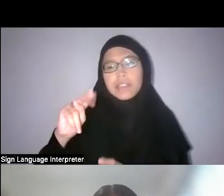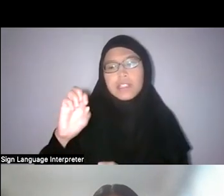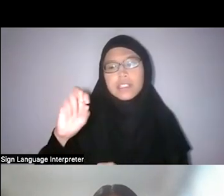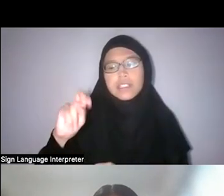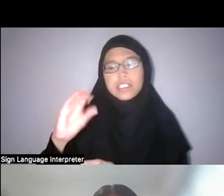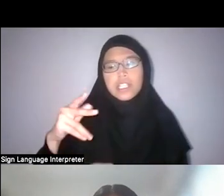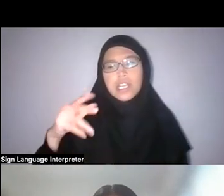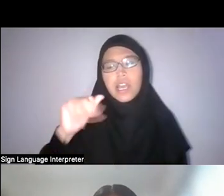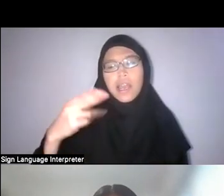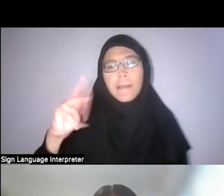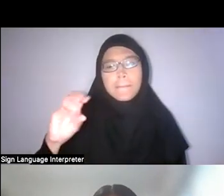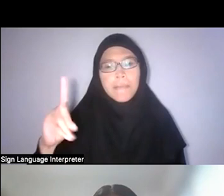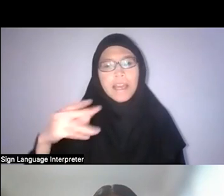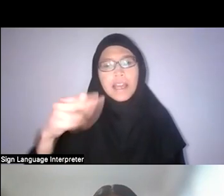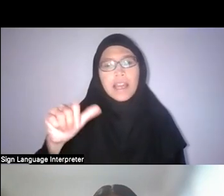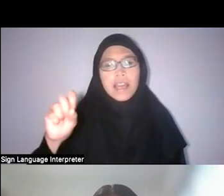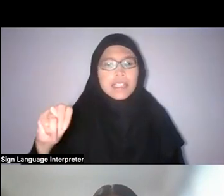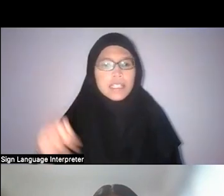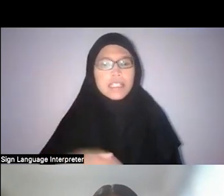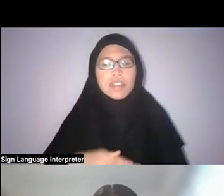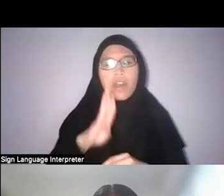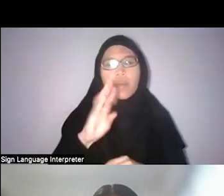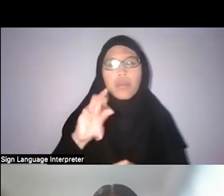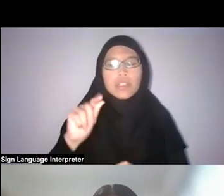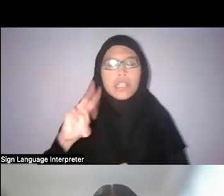He was one of the Botanic Gardens’ pioneer plant collectors,